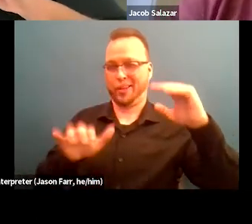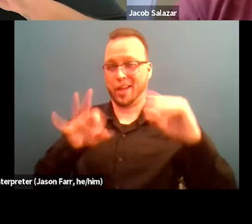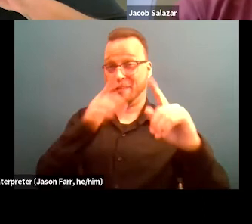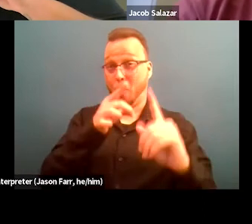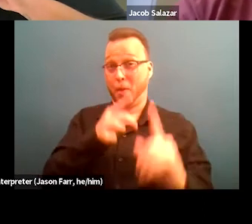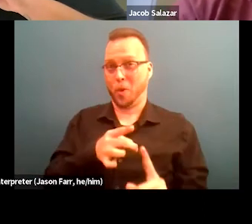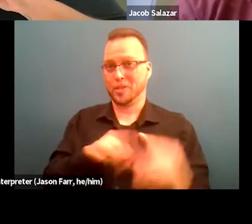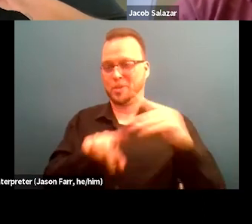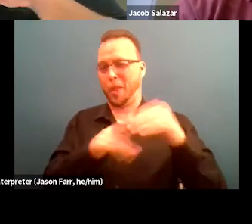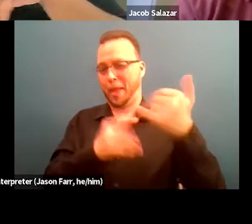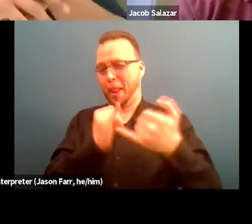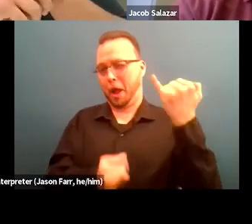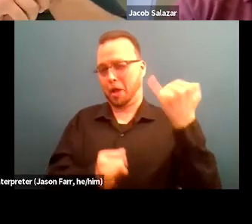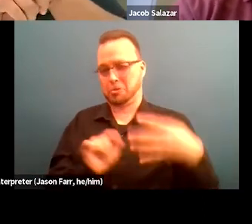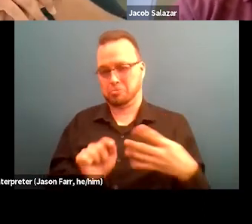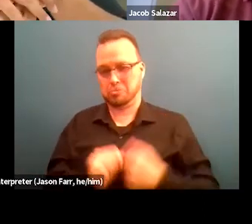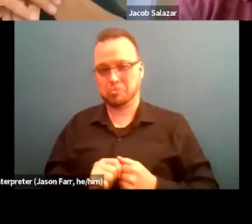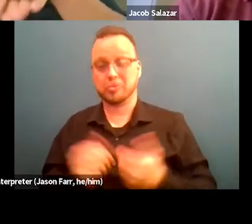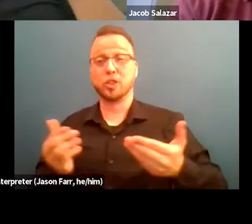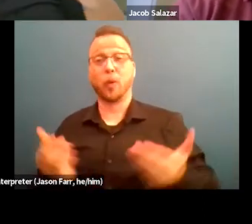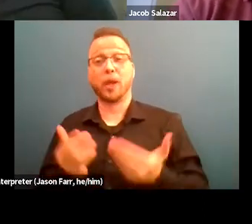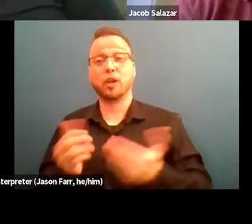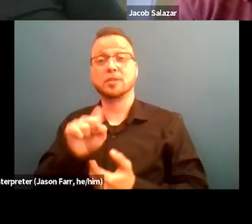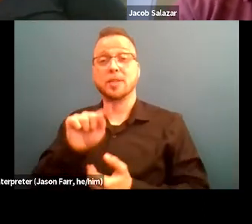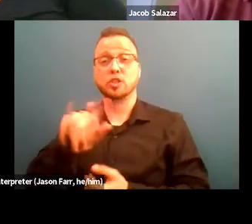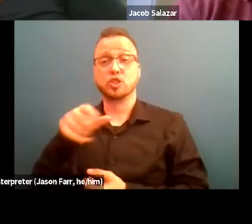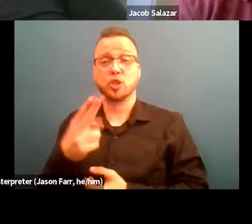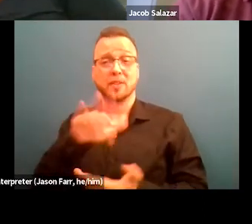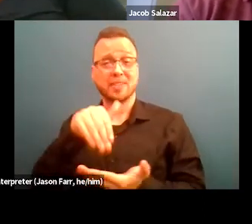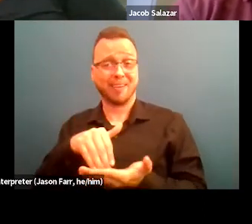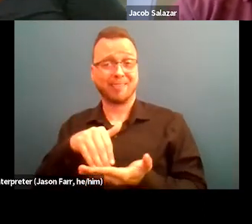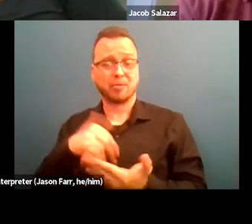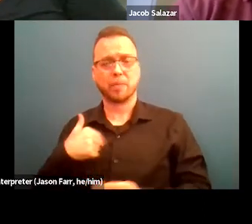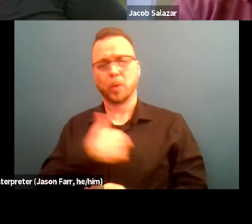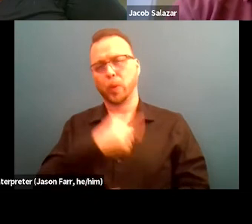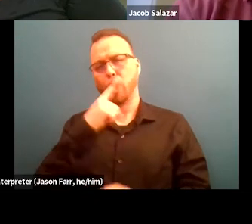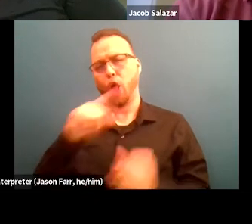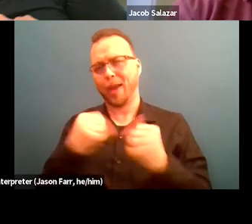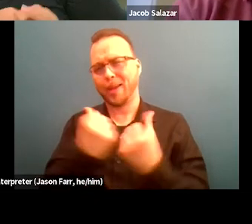So here at St. Joseph's Center, given that we are an agency in Los Angeles,